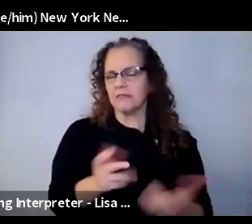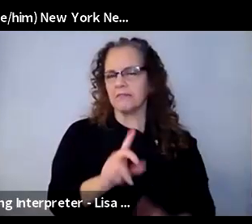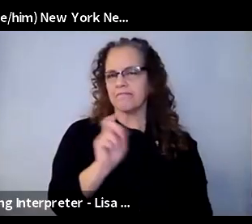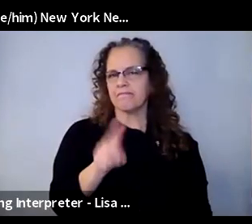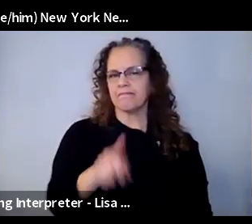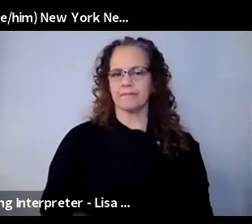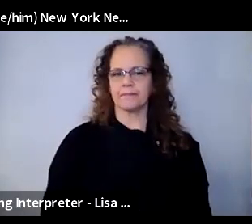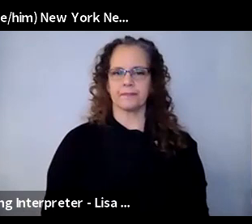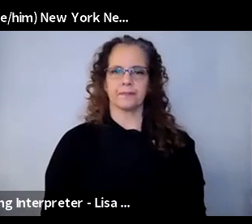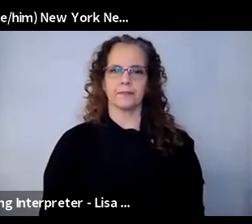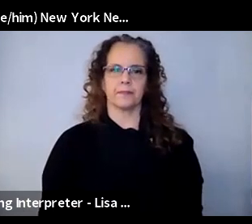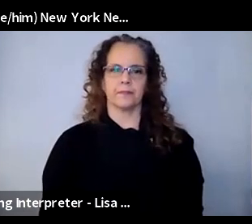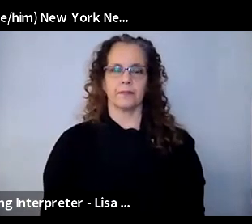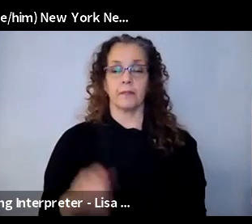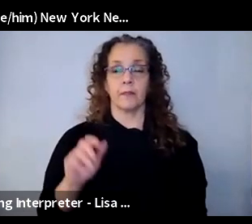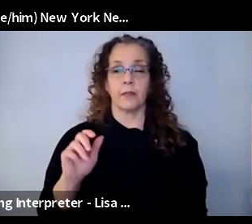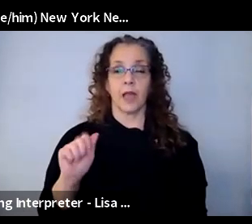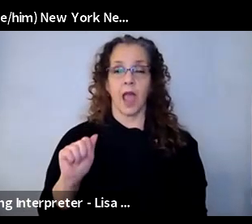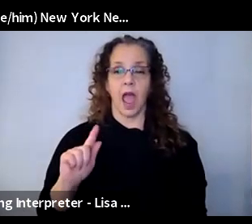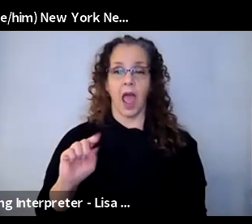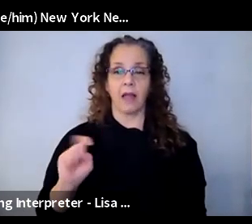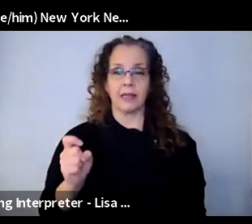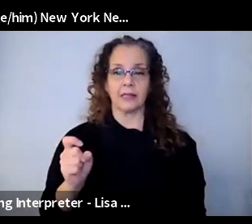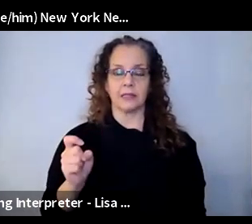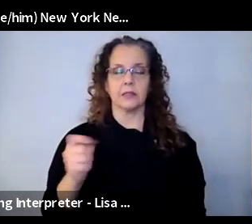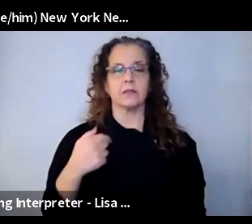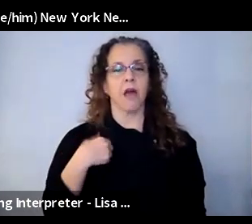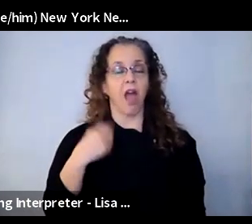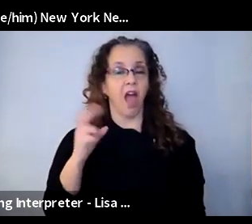Alex Santiago-Jirau: I have a couple of ideas, and I'm sure that you're doing some of this already in terms of, sort of,